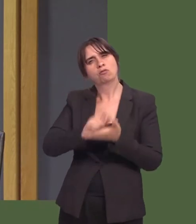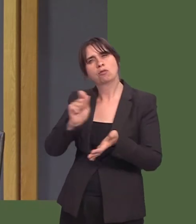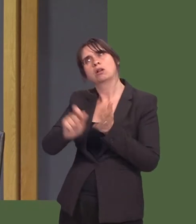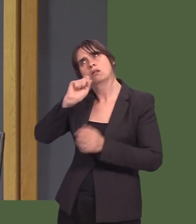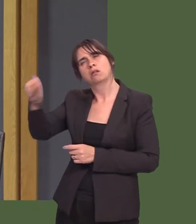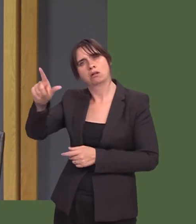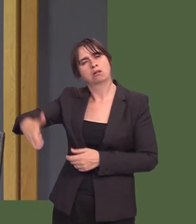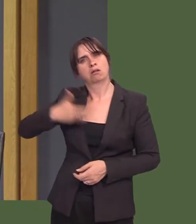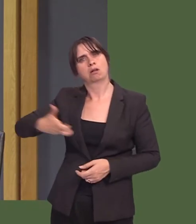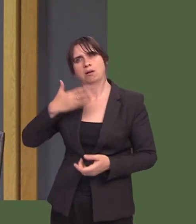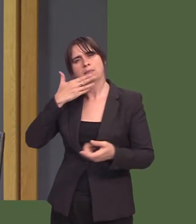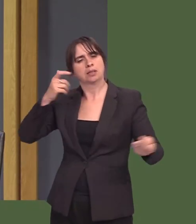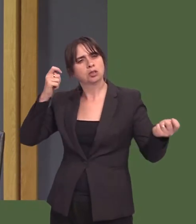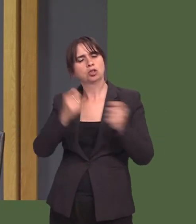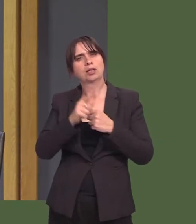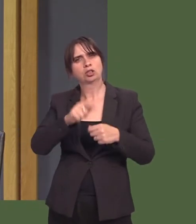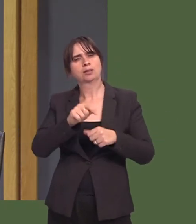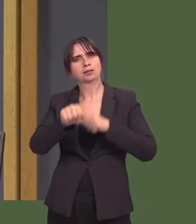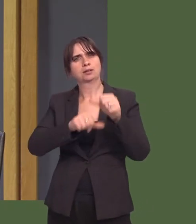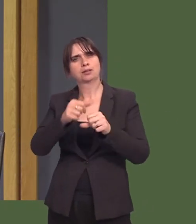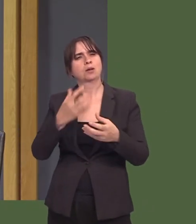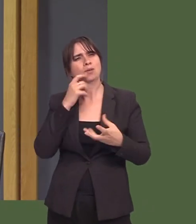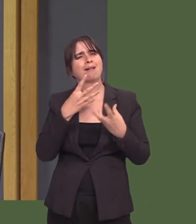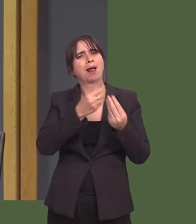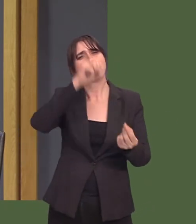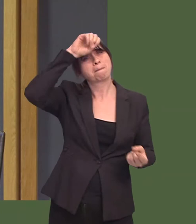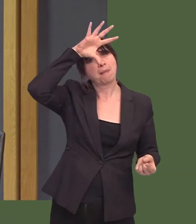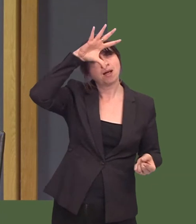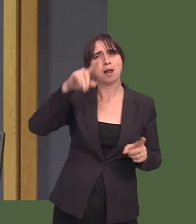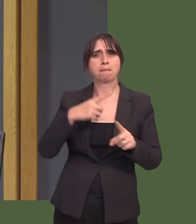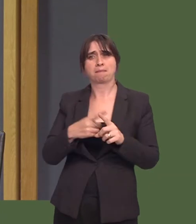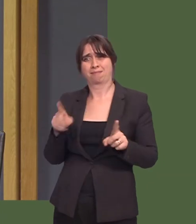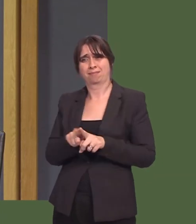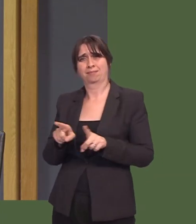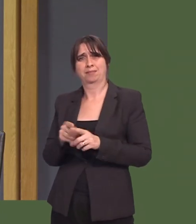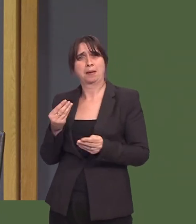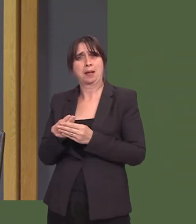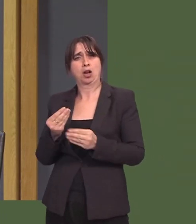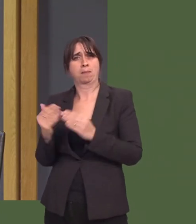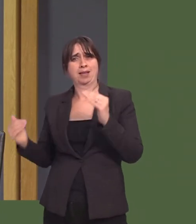could not only benefit miners, but also promote economic equality for minersí widows in my